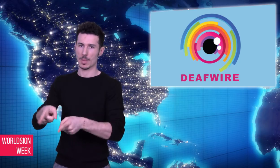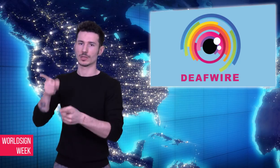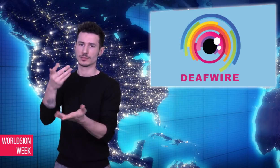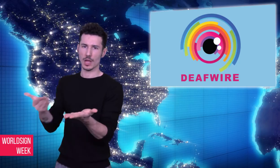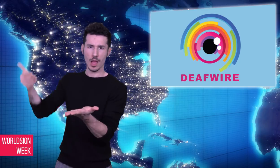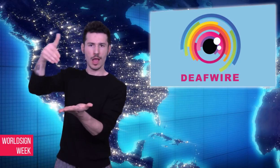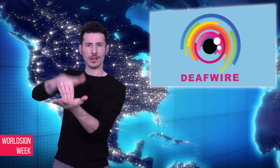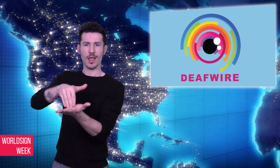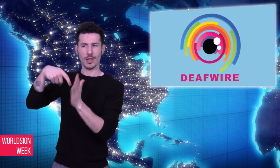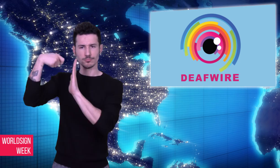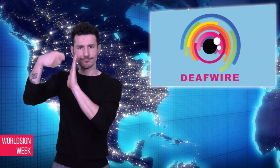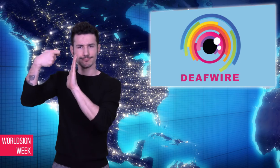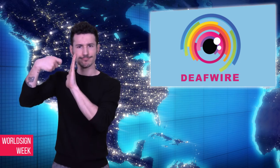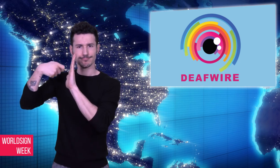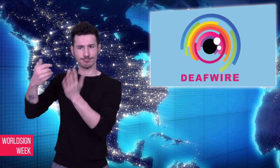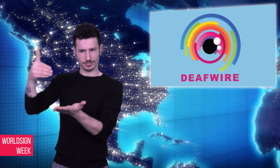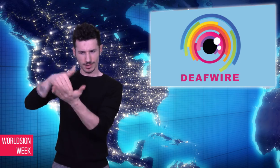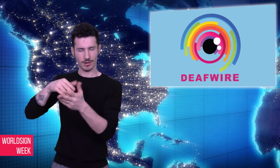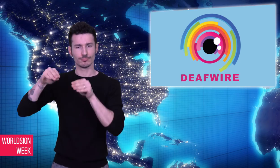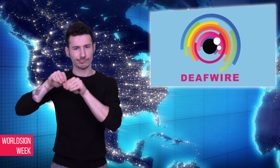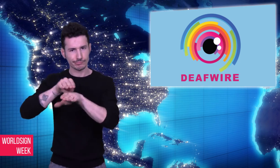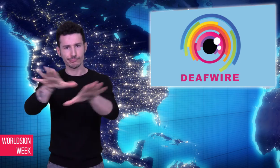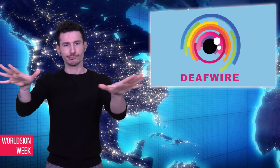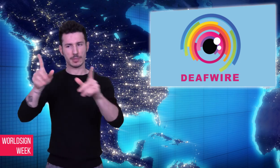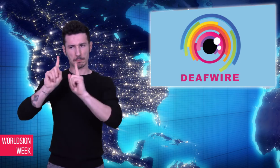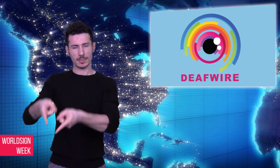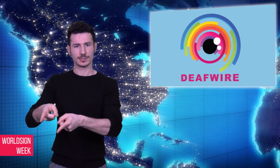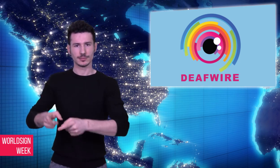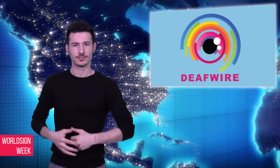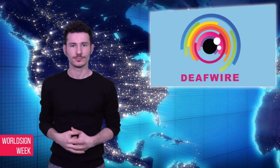the Labor Party to redo the video.